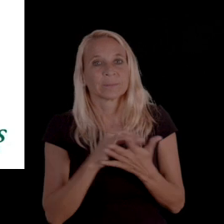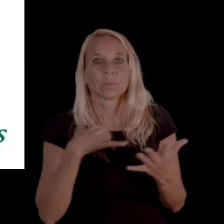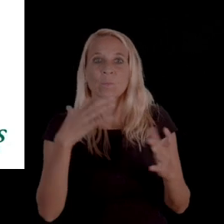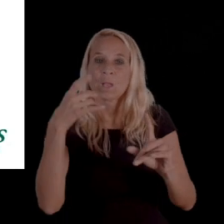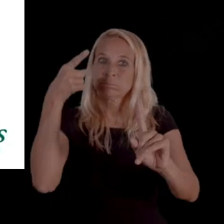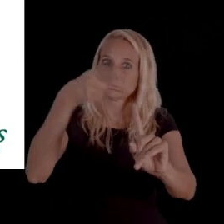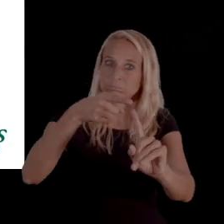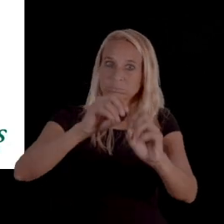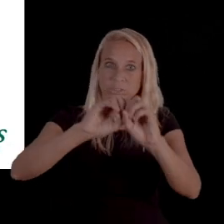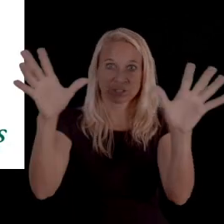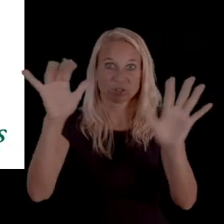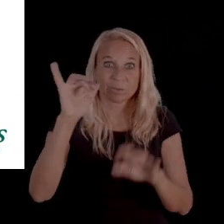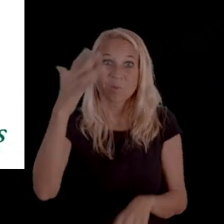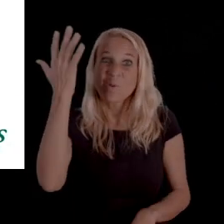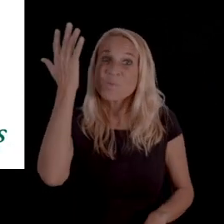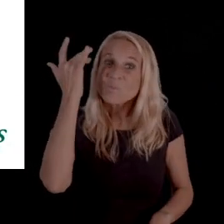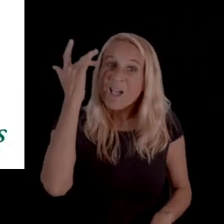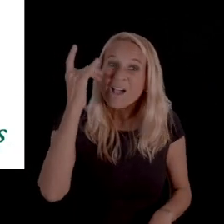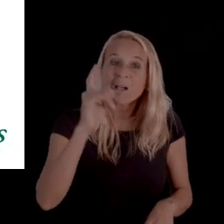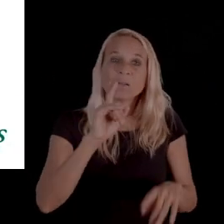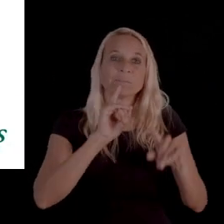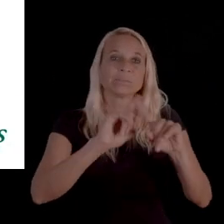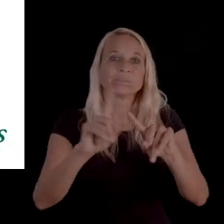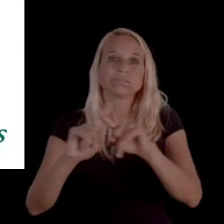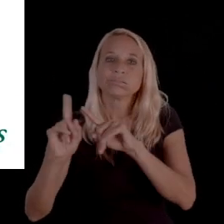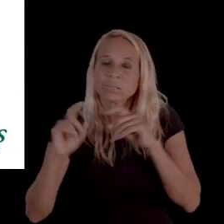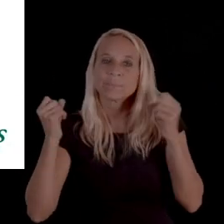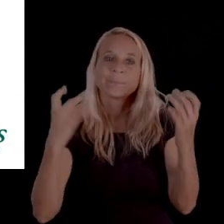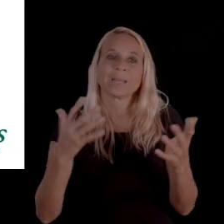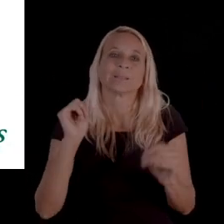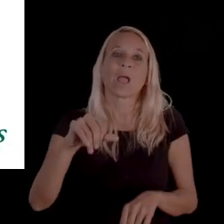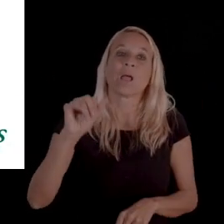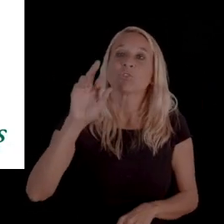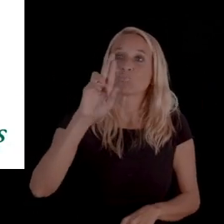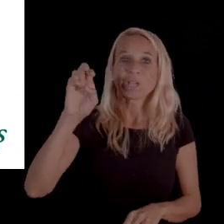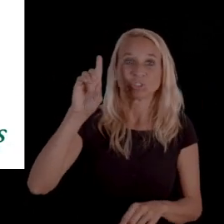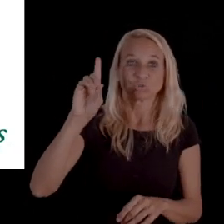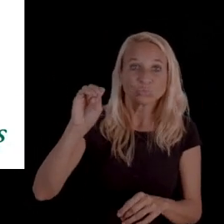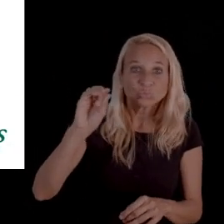We also wanna point out that because there kind of are redoing